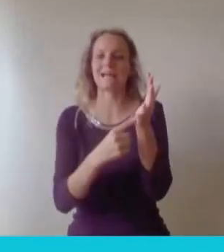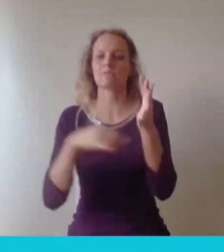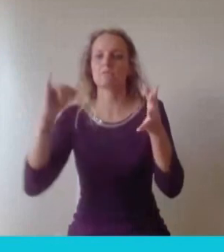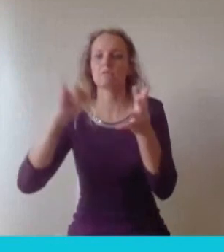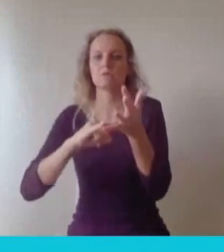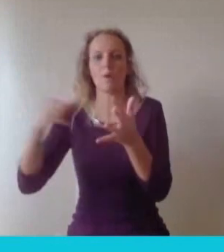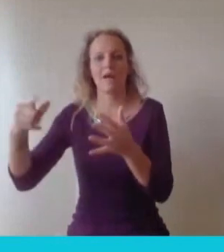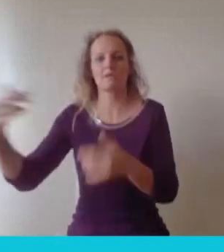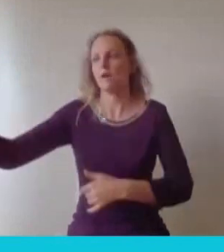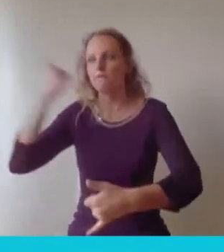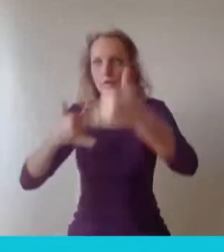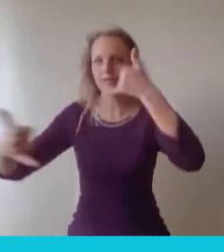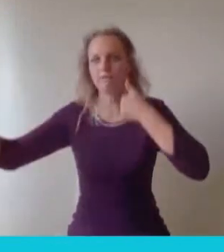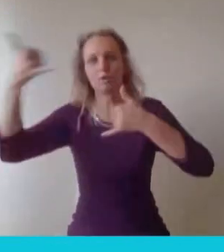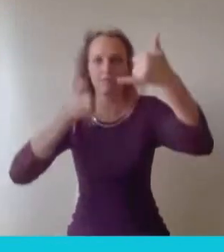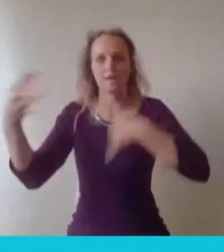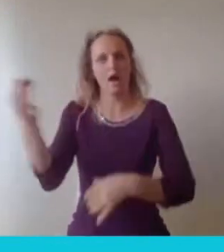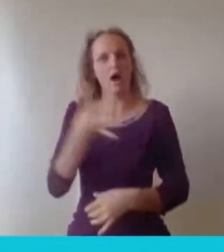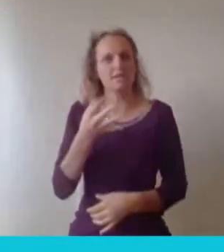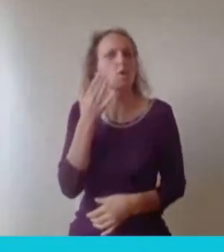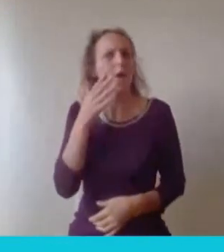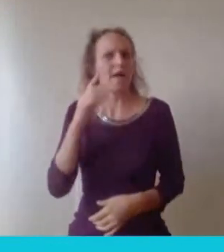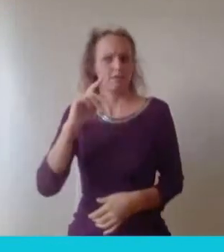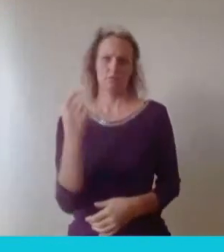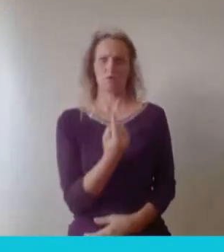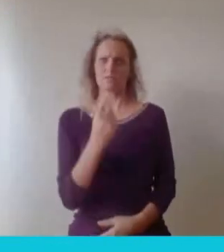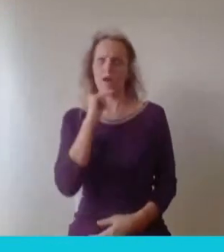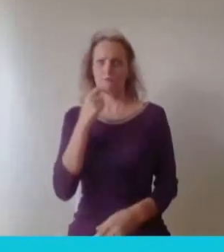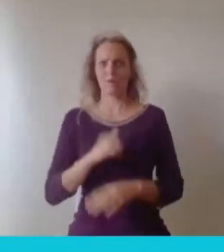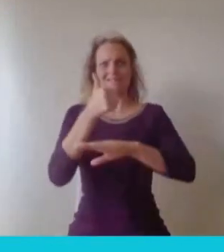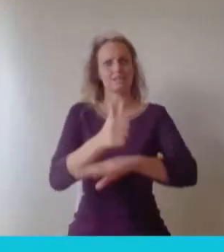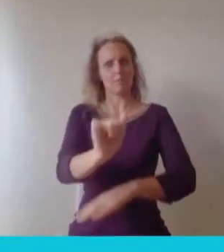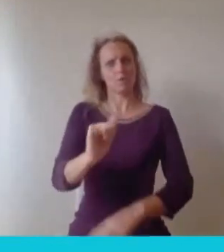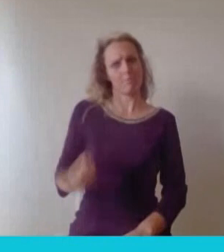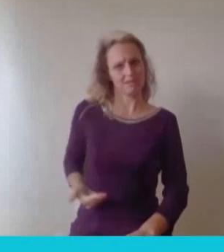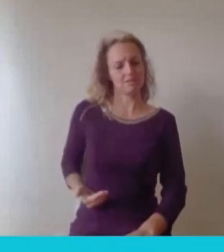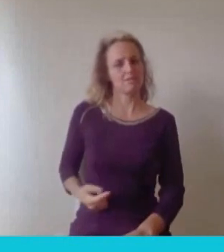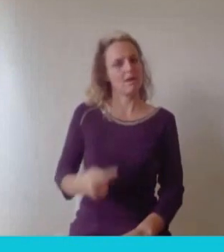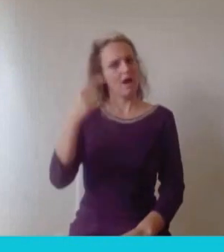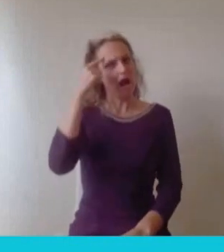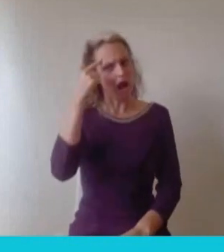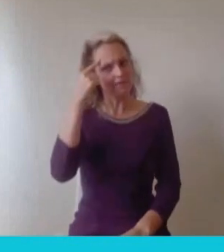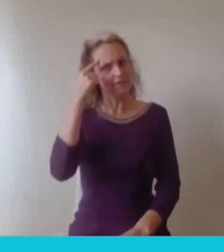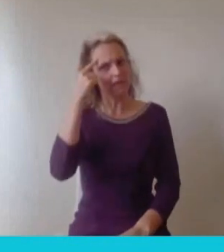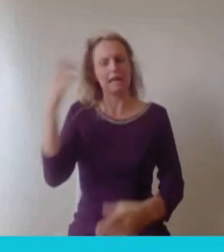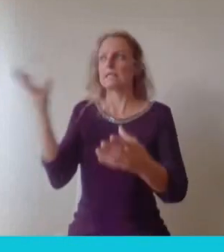are you gonna do it yet? So I think listen to what people are saying when you're graduating and what they think you